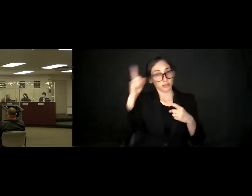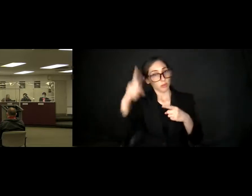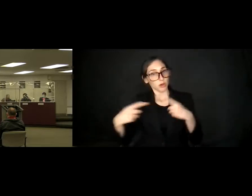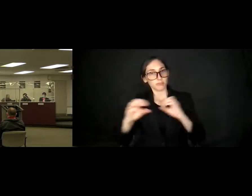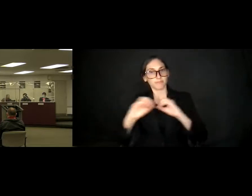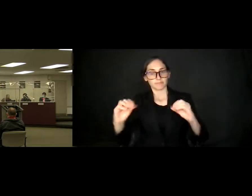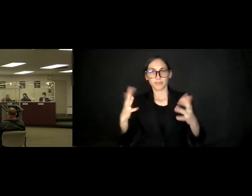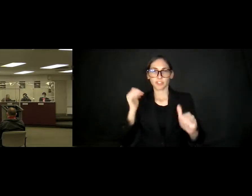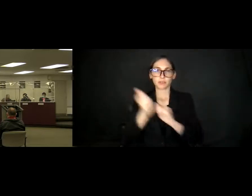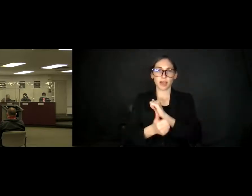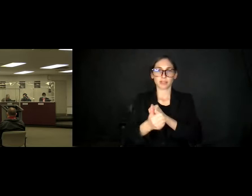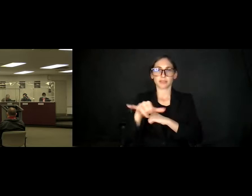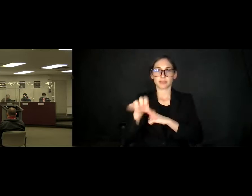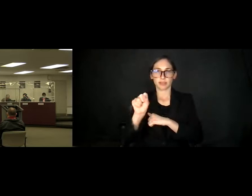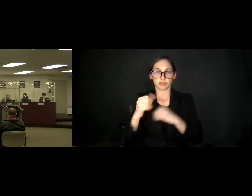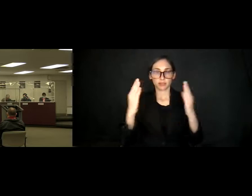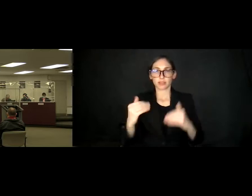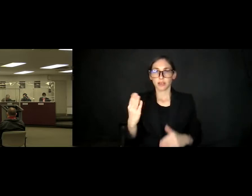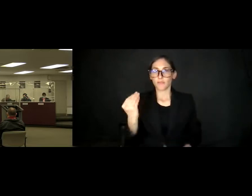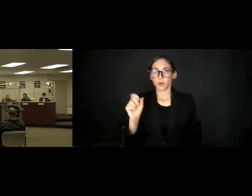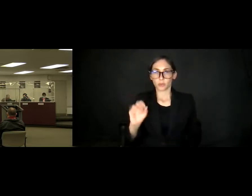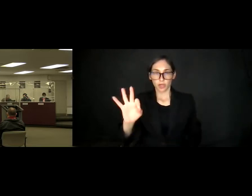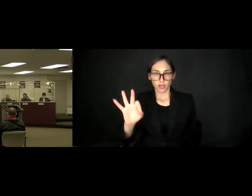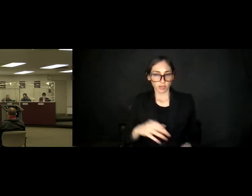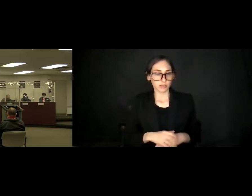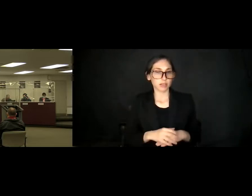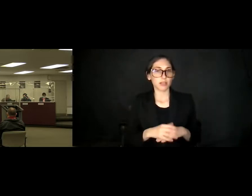Item 14.9 Approval of Memorandum of Understanding Between Antelope Valley